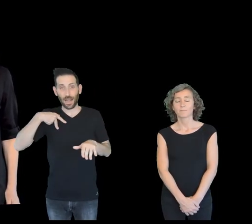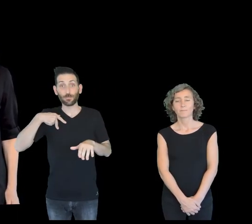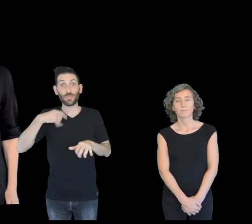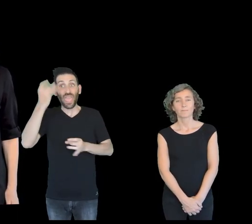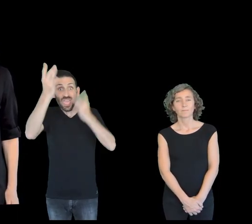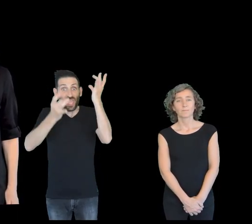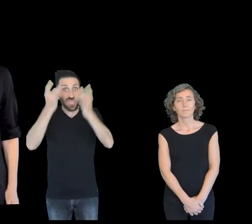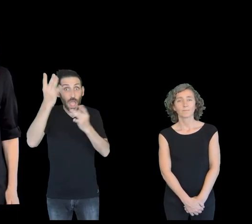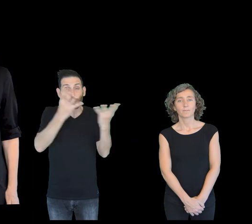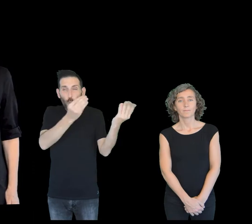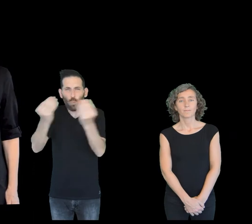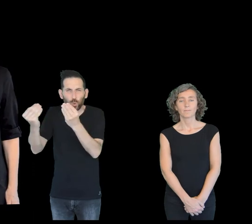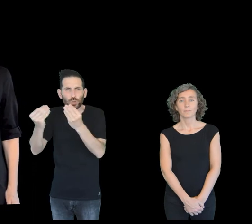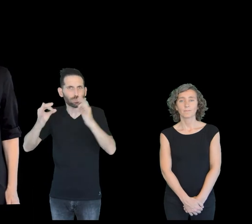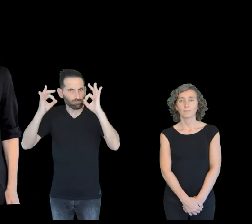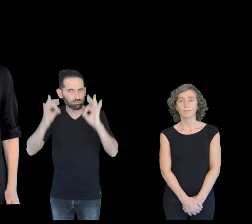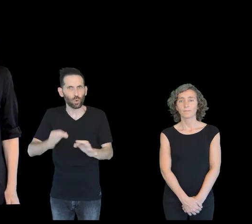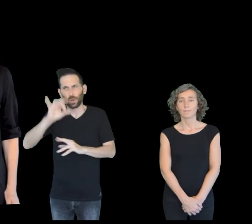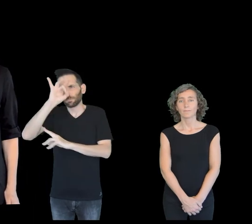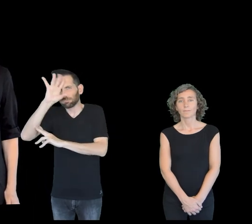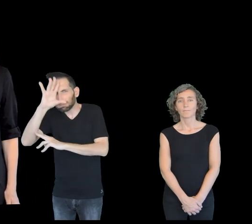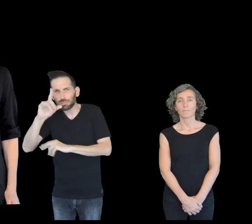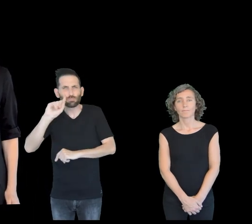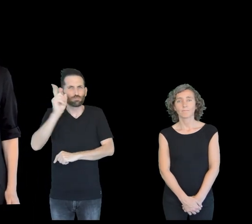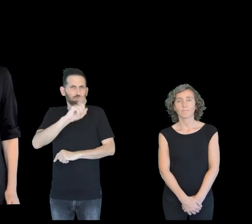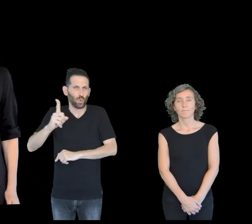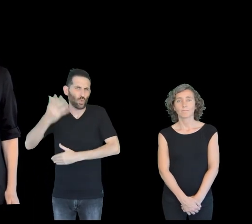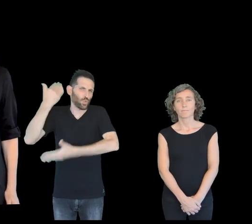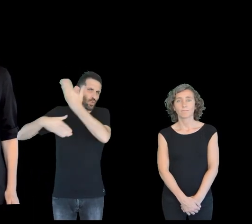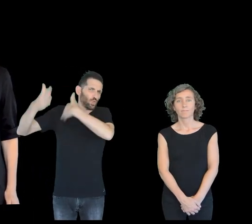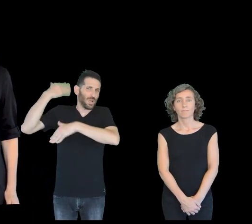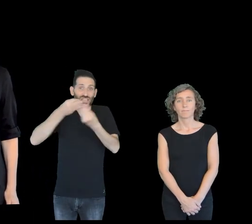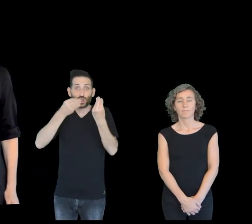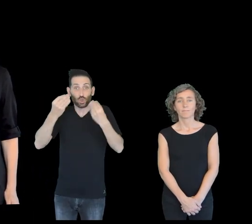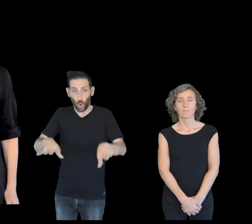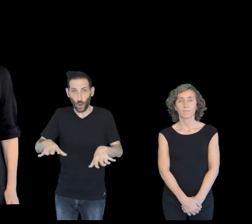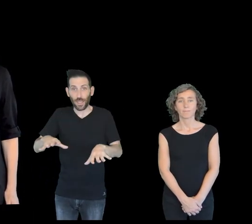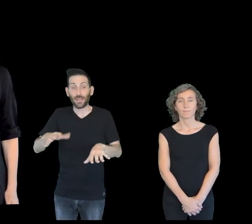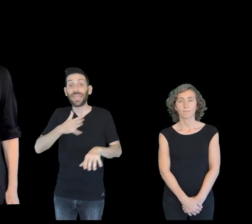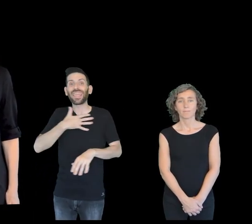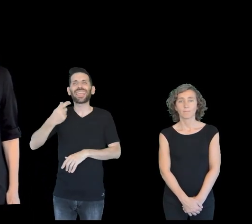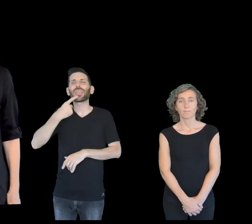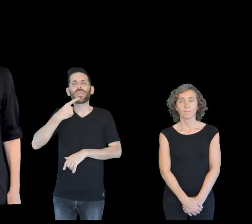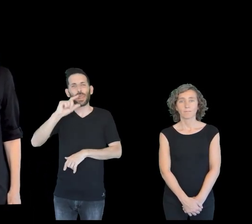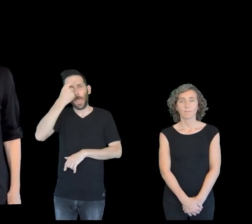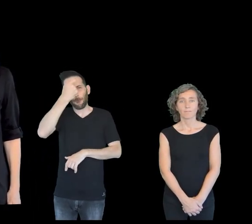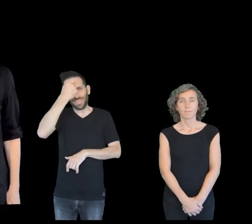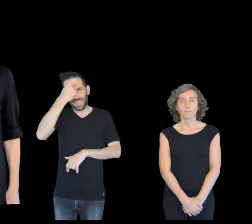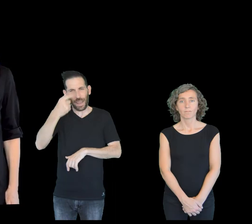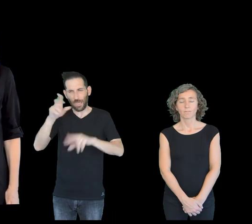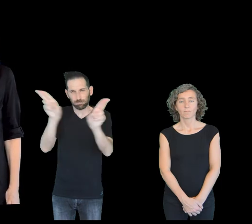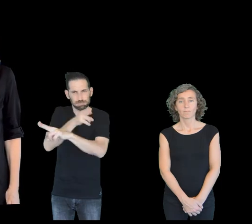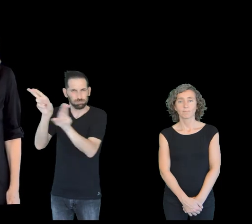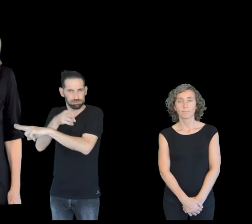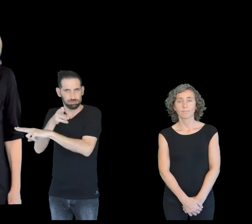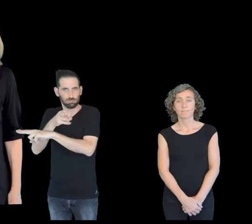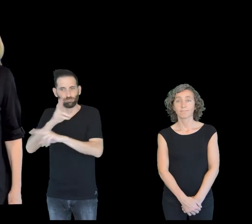Many of them were both surprising and innovative for their time, breaking many paradigms.